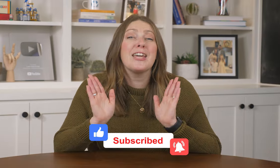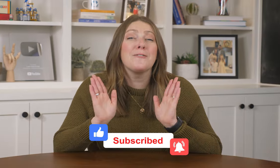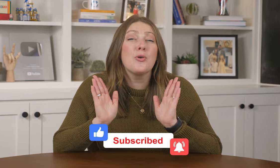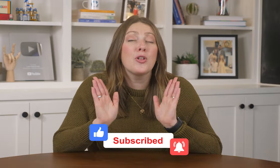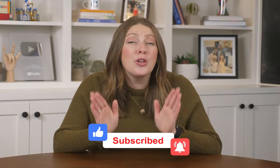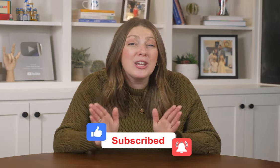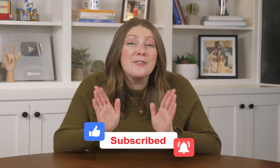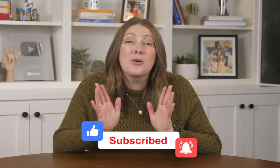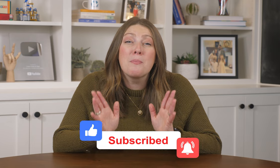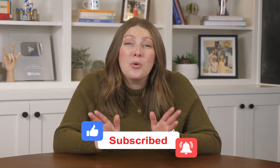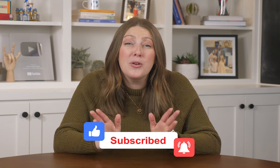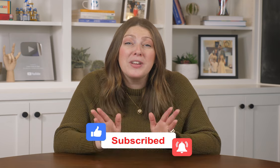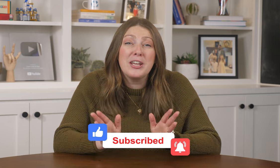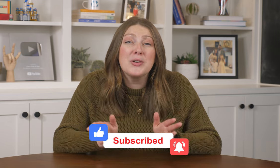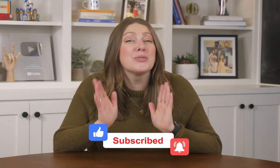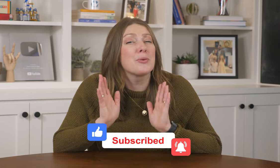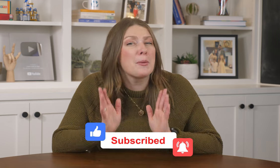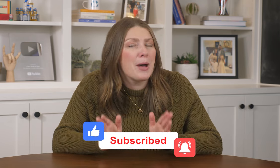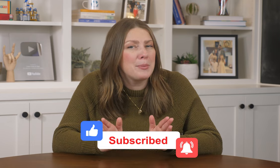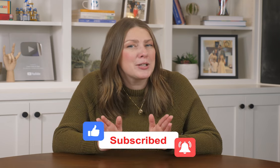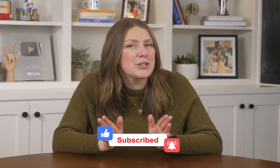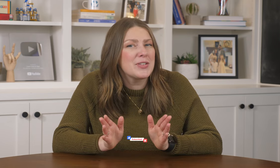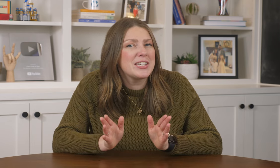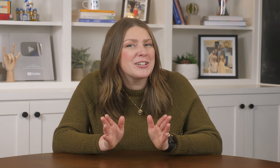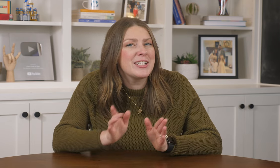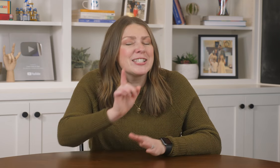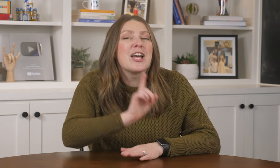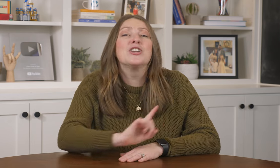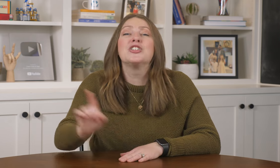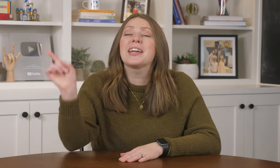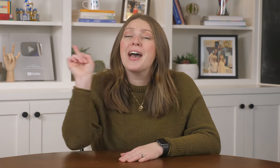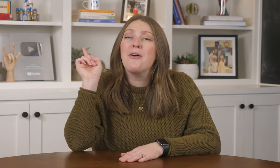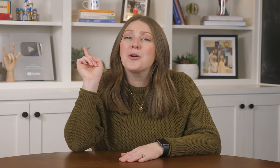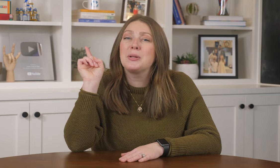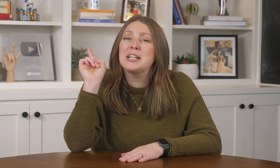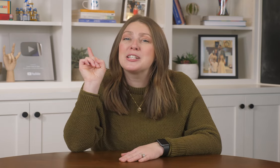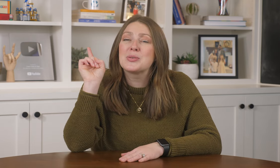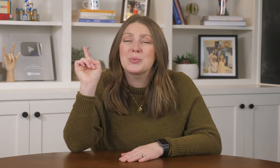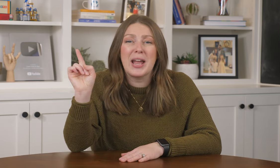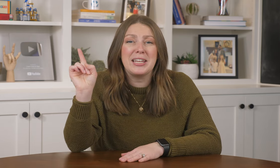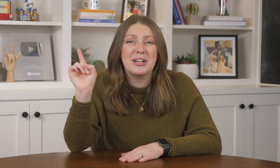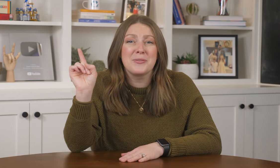If you are looking for more videos from our public service series, check out our playlist right here.